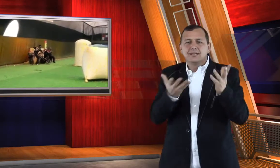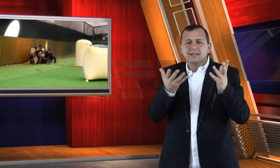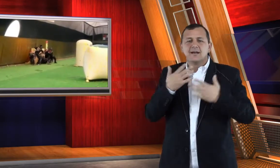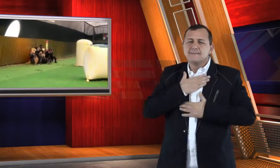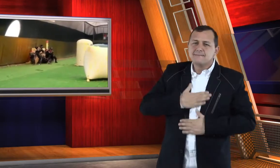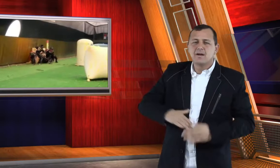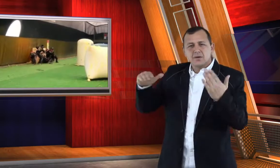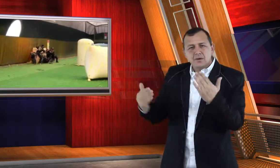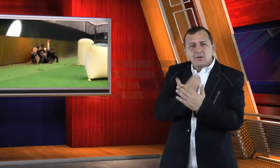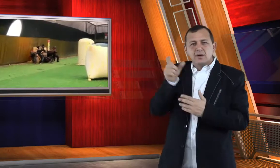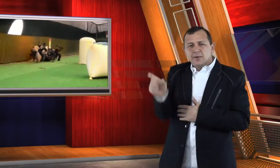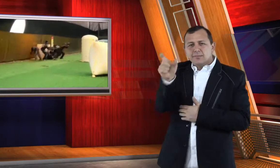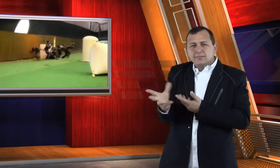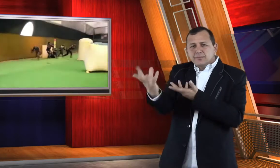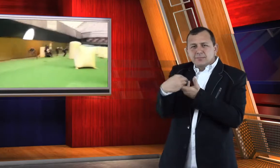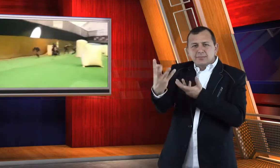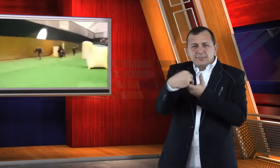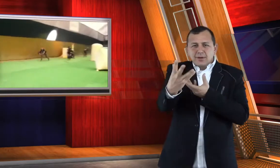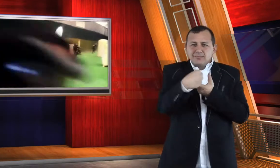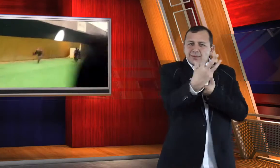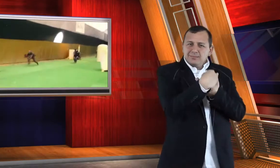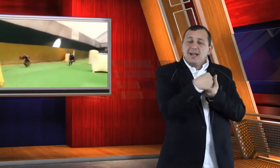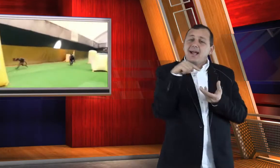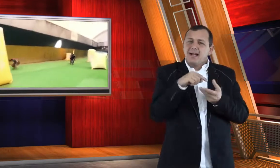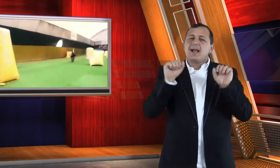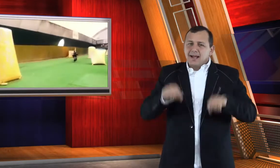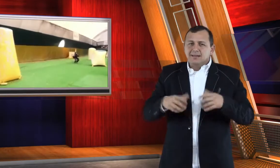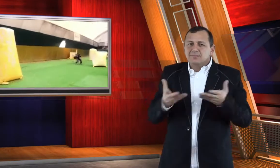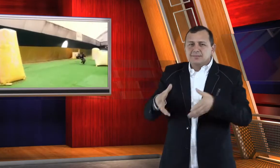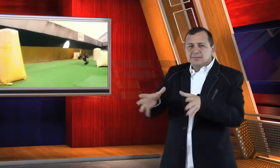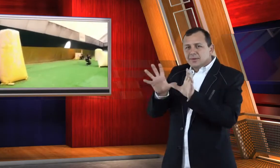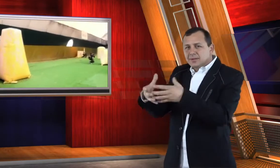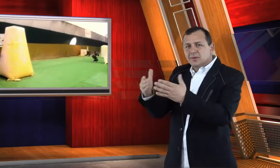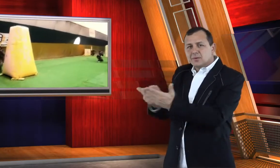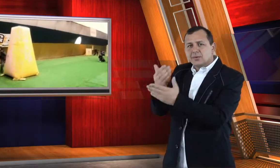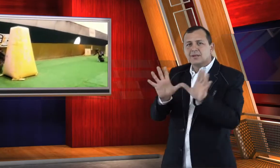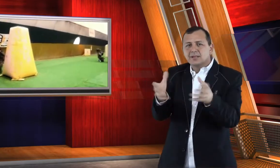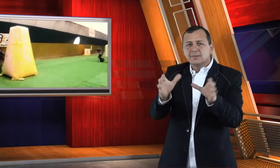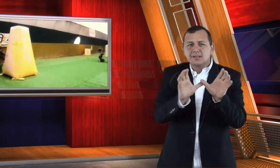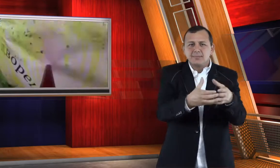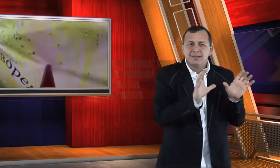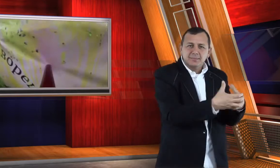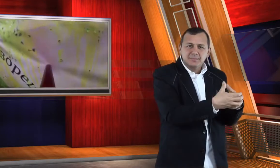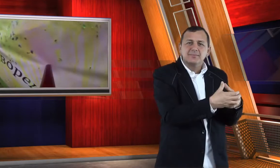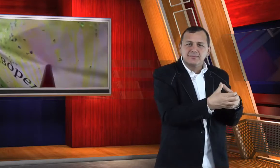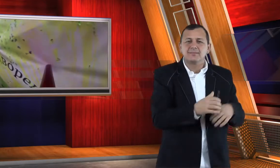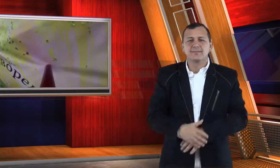the goal of attracting new players and forming